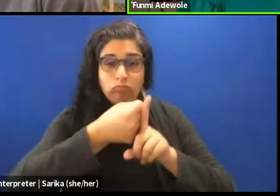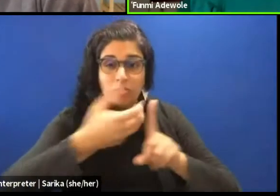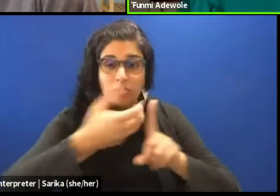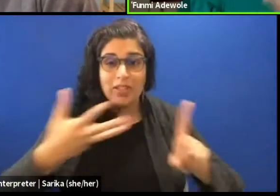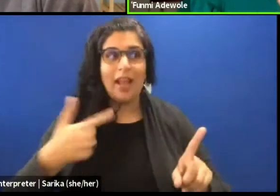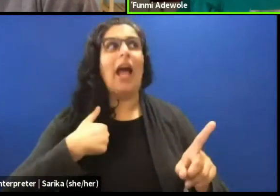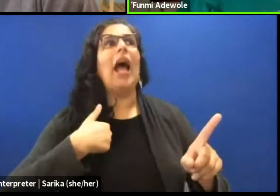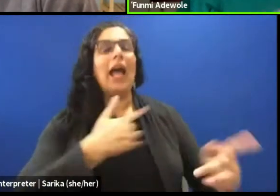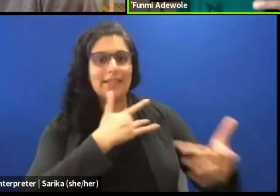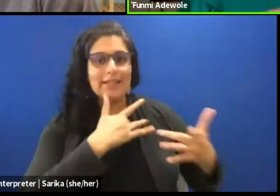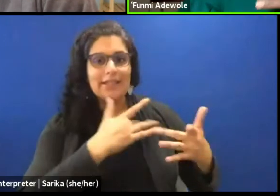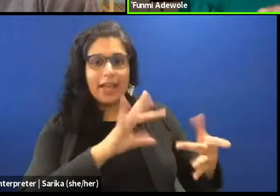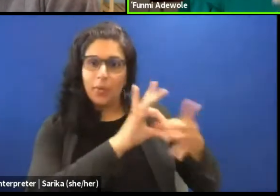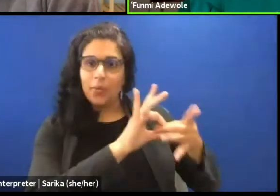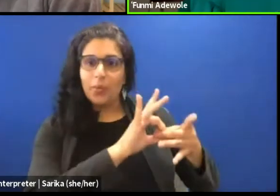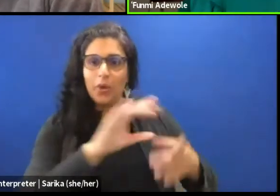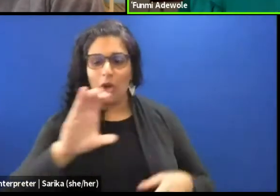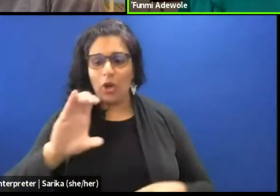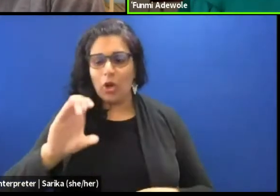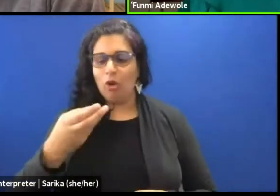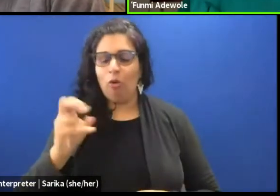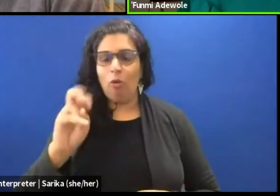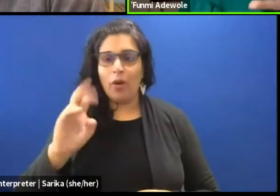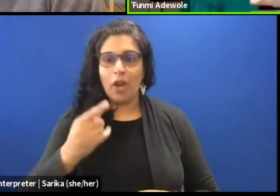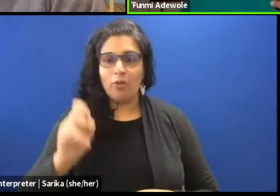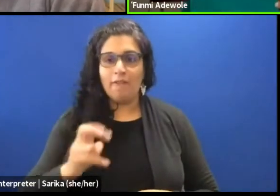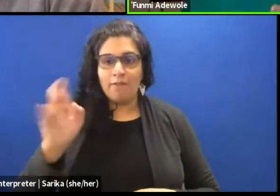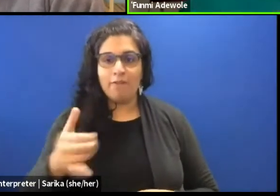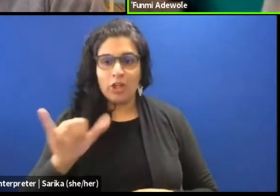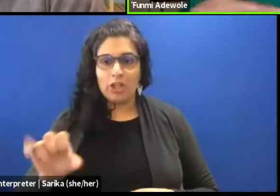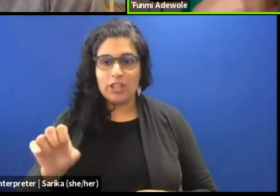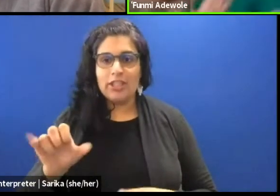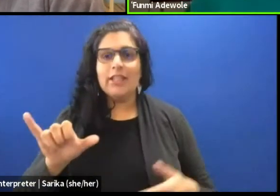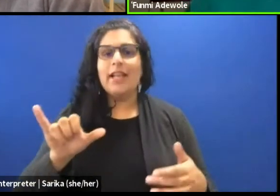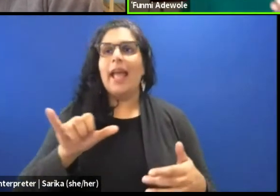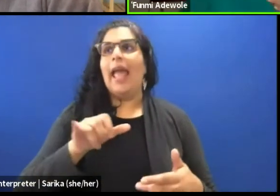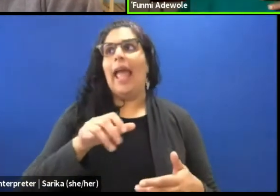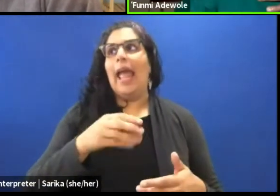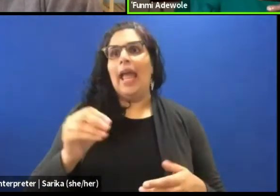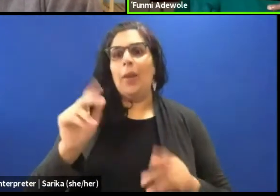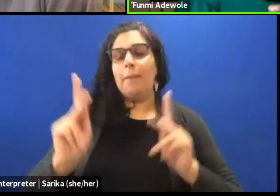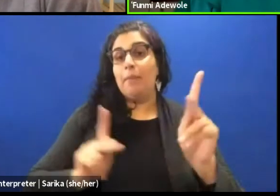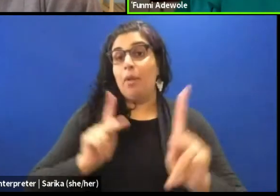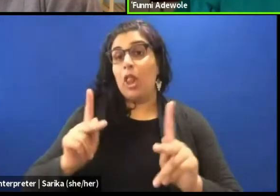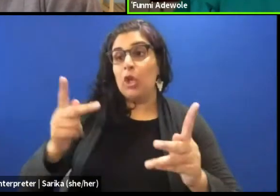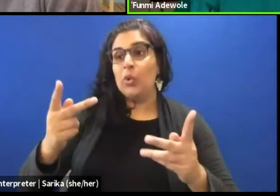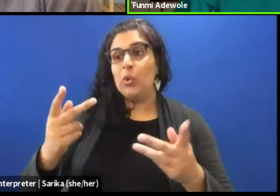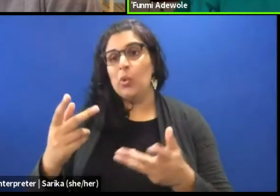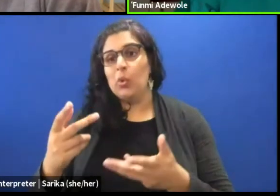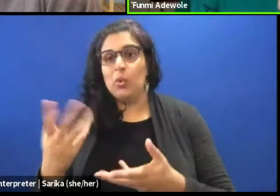and theater makers who use dance as well as other aspects. So that's where I'm coming from